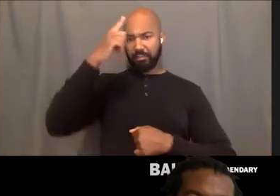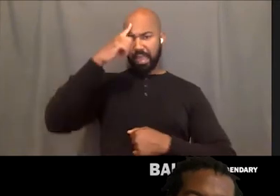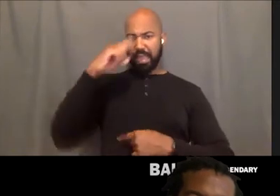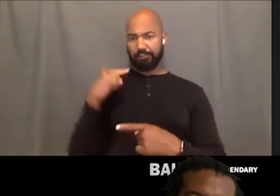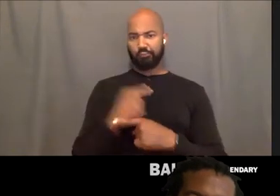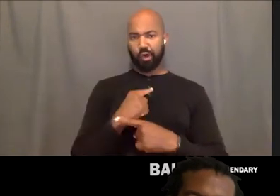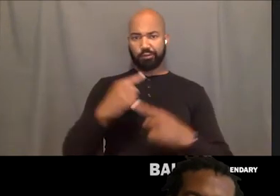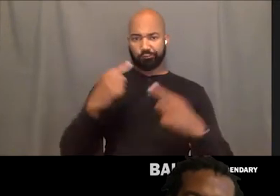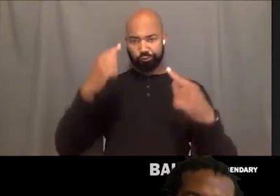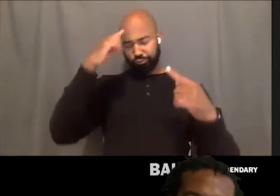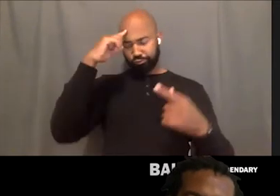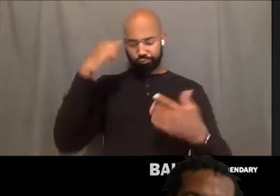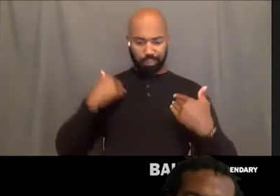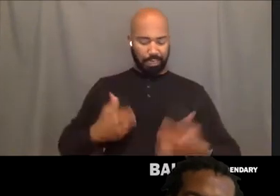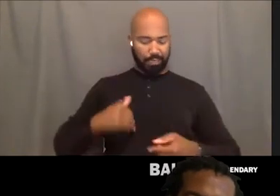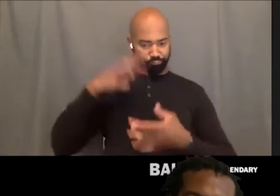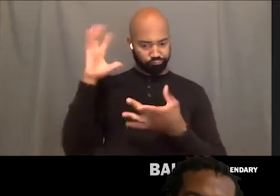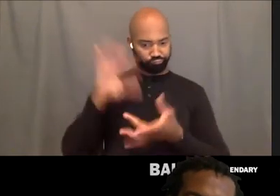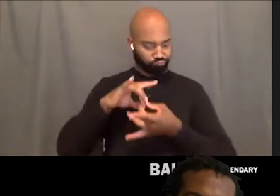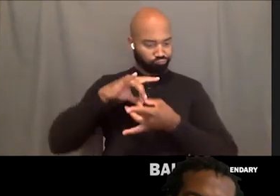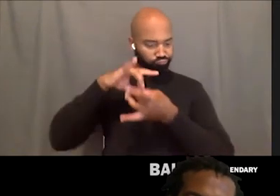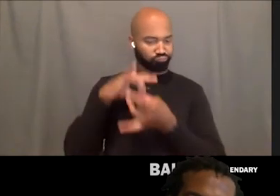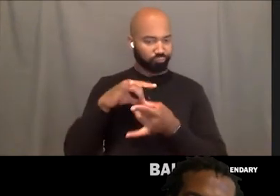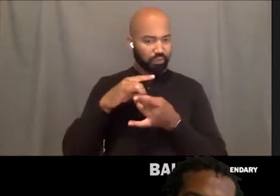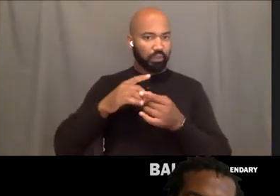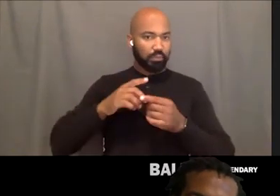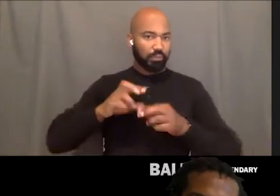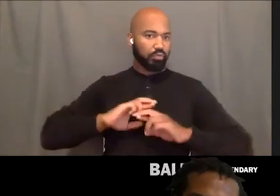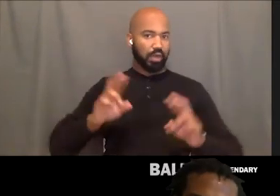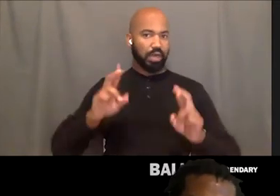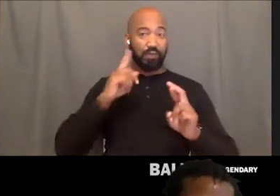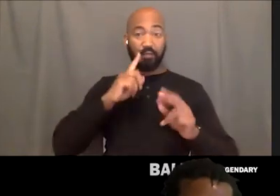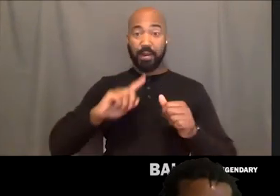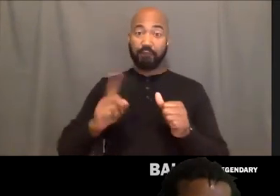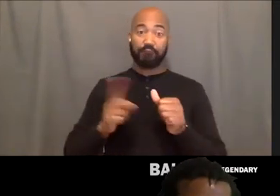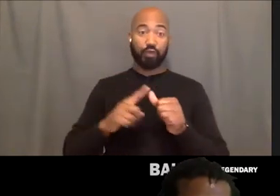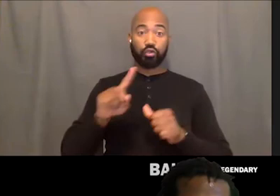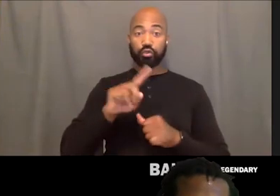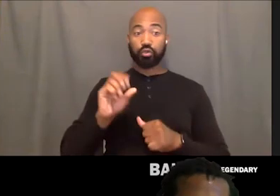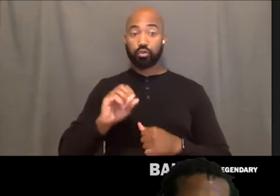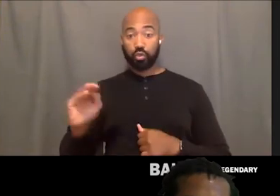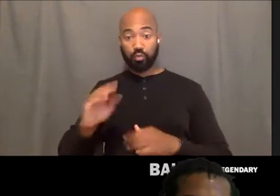and then I get ready for my first zoom call or my first, you know, things like that.